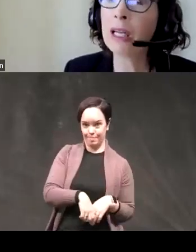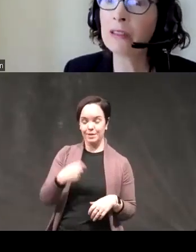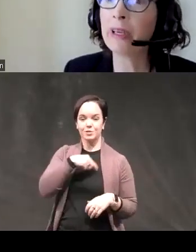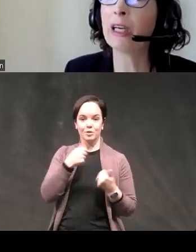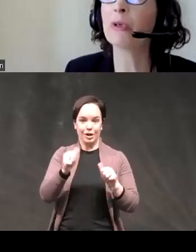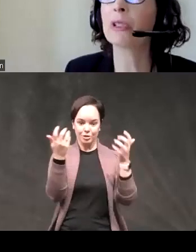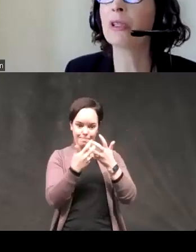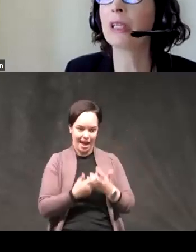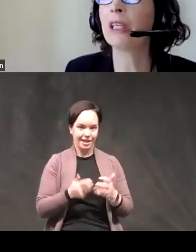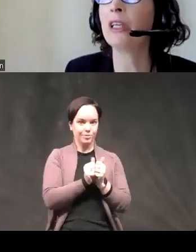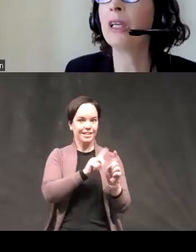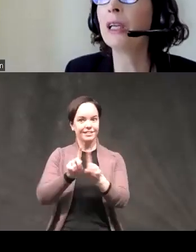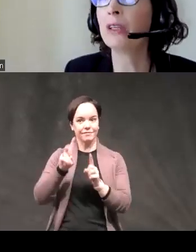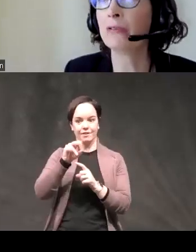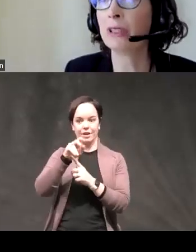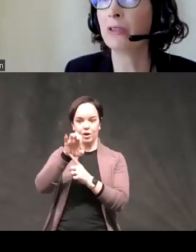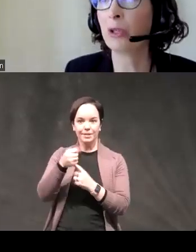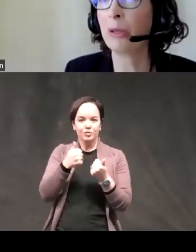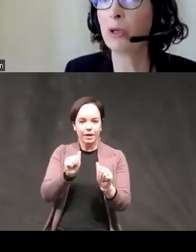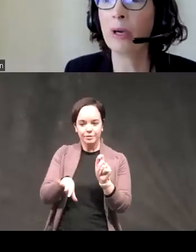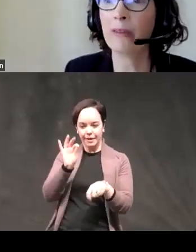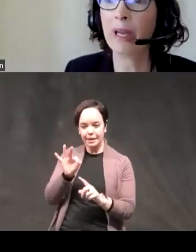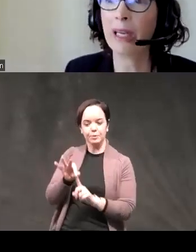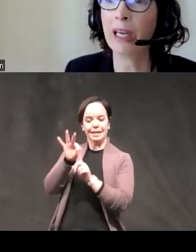lots of variables to look at the unique difference for the people who have Mania